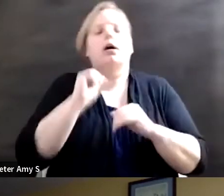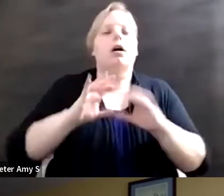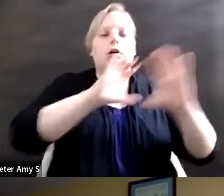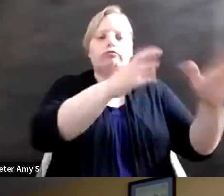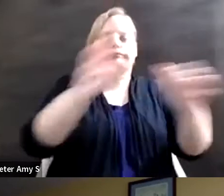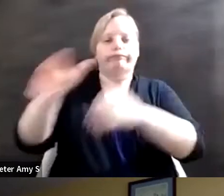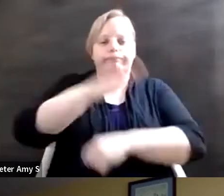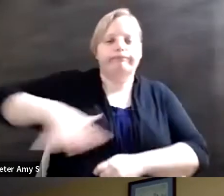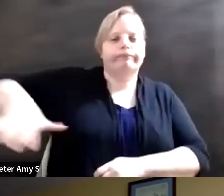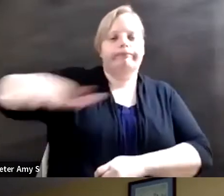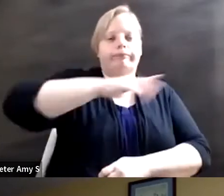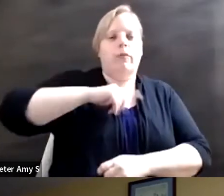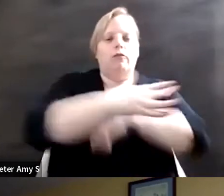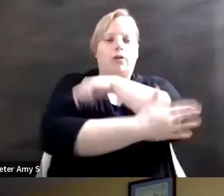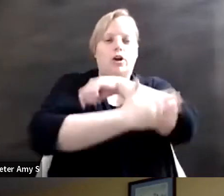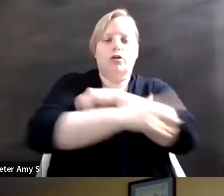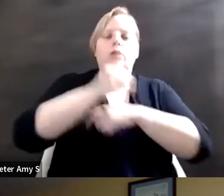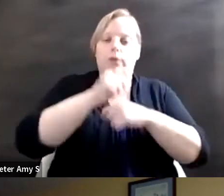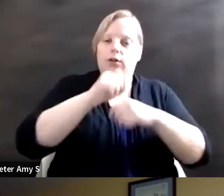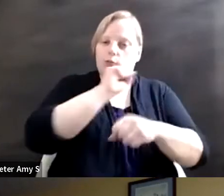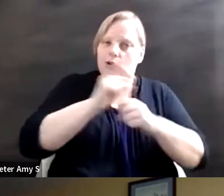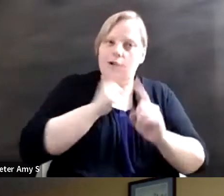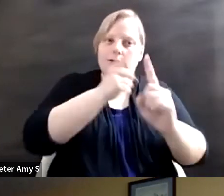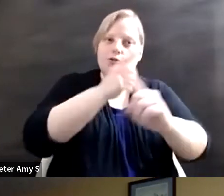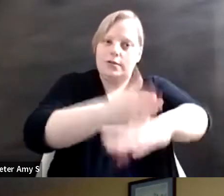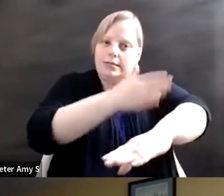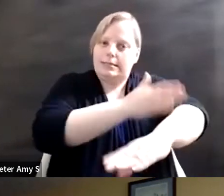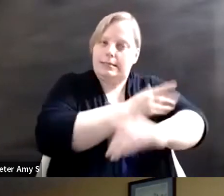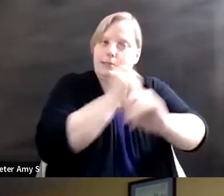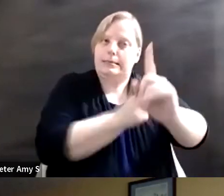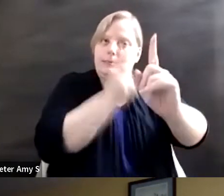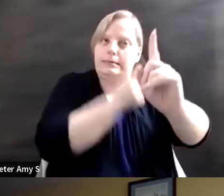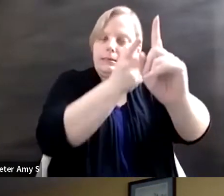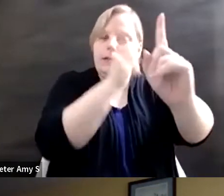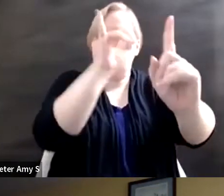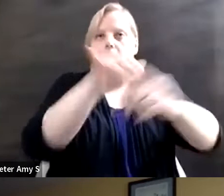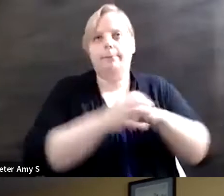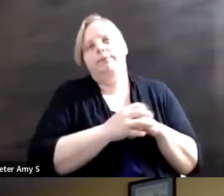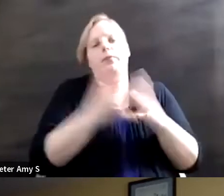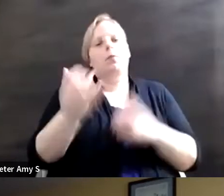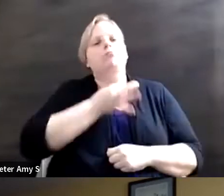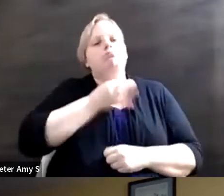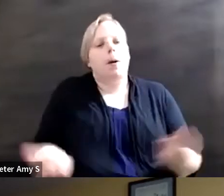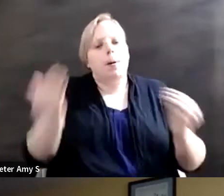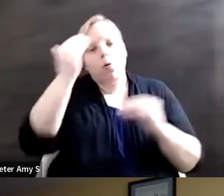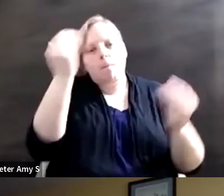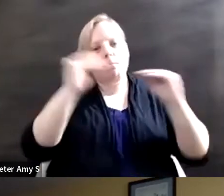to make progress towards these goals, so I guess I would like to know more from you guys about the intersections between disability rights and the other SDGs.